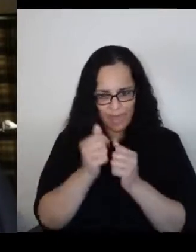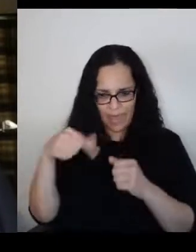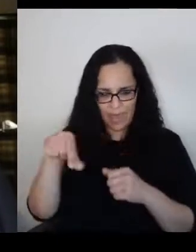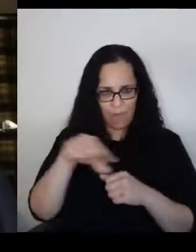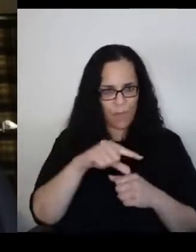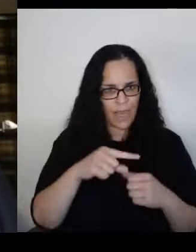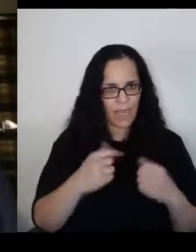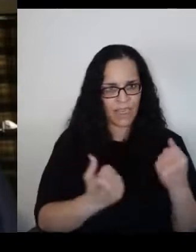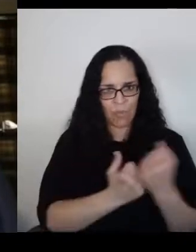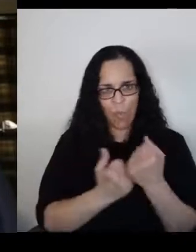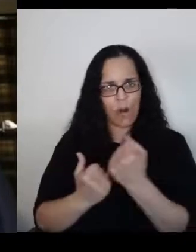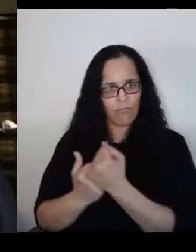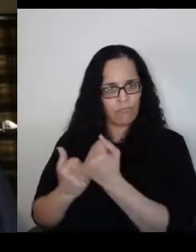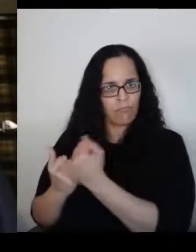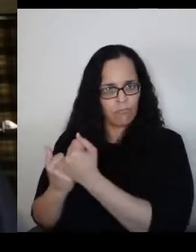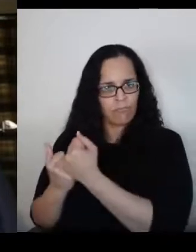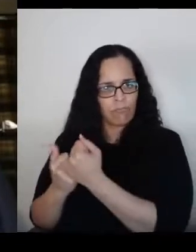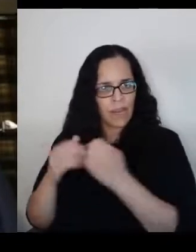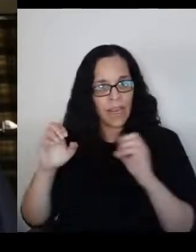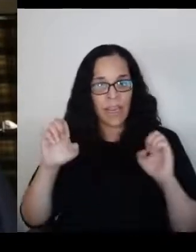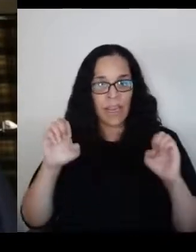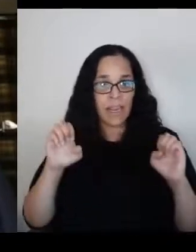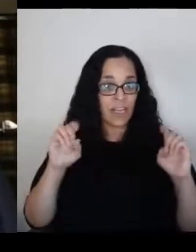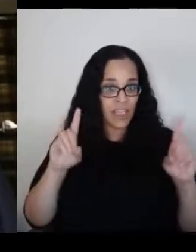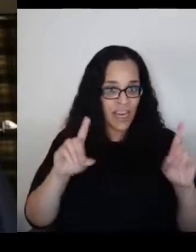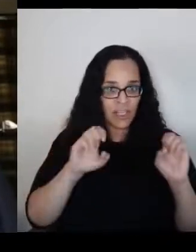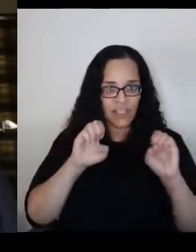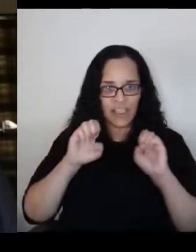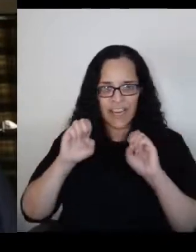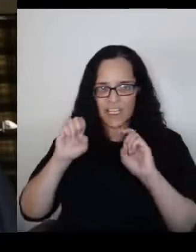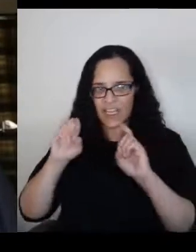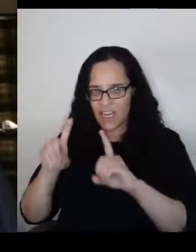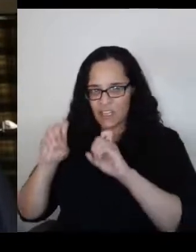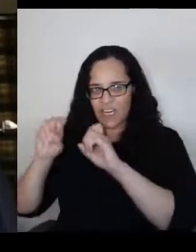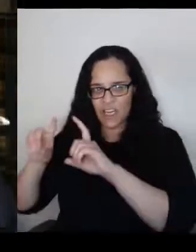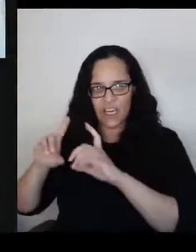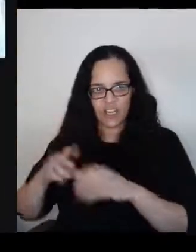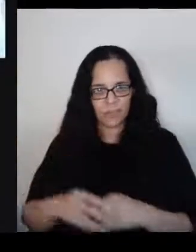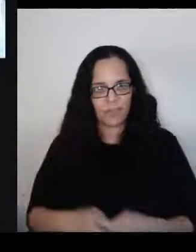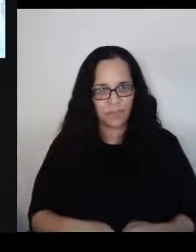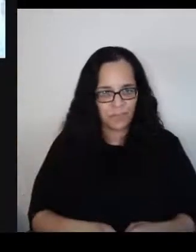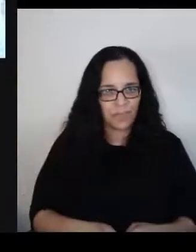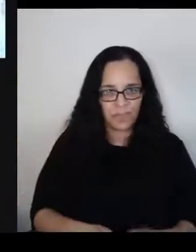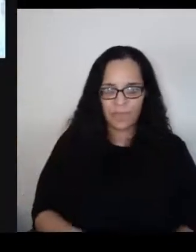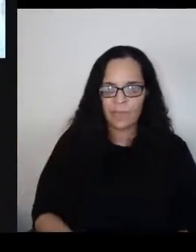education, education, education. Thank you.